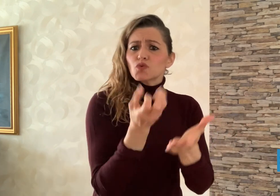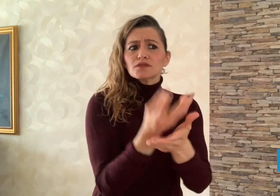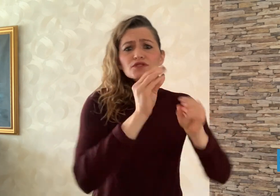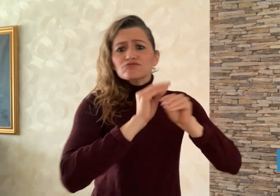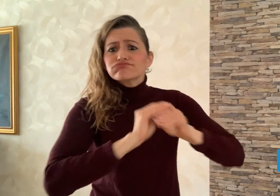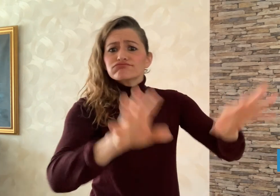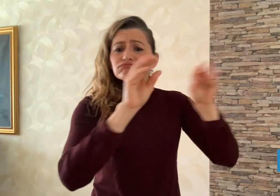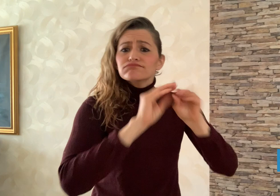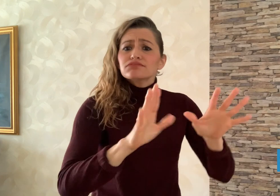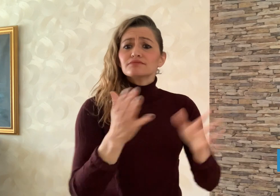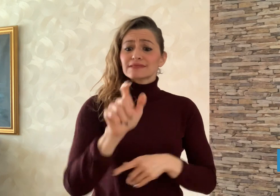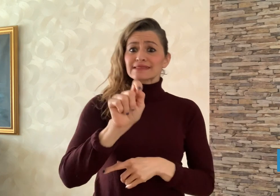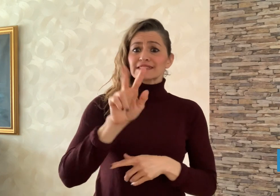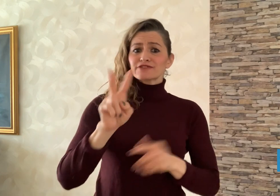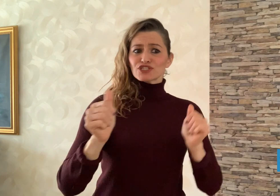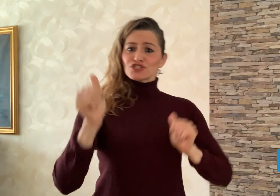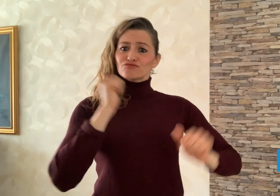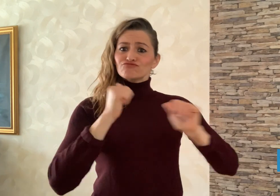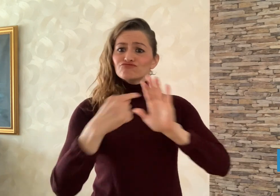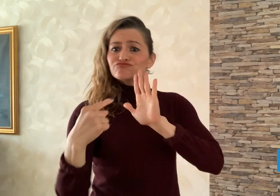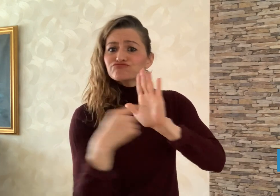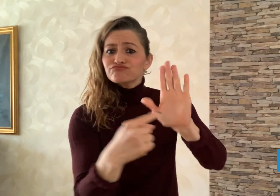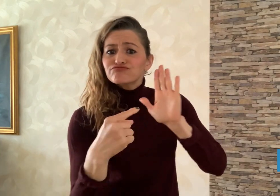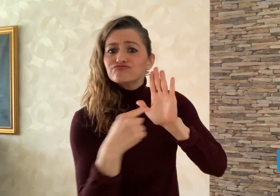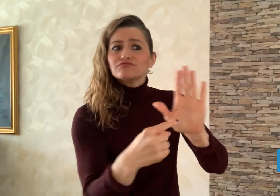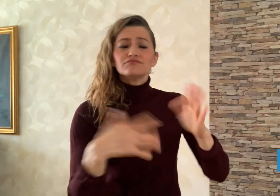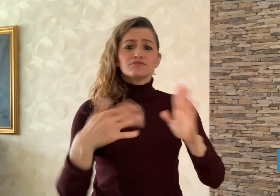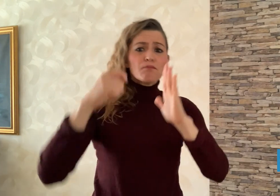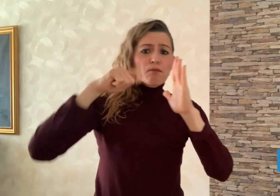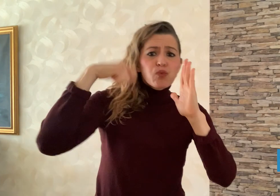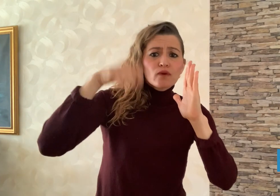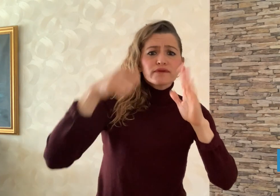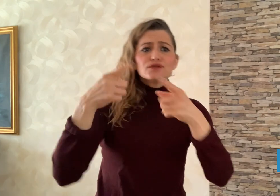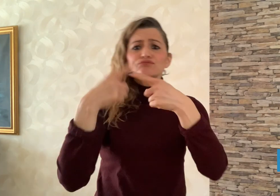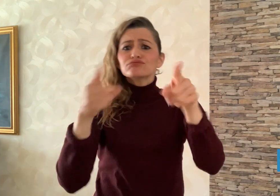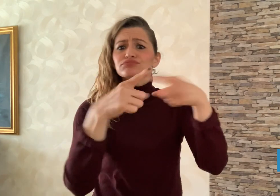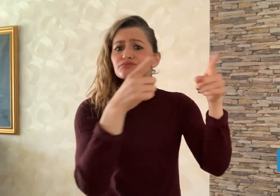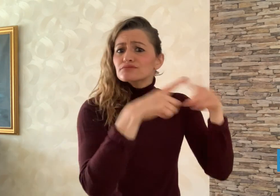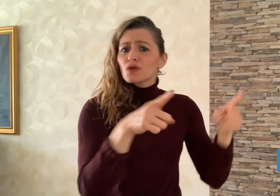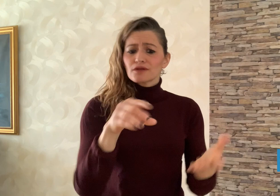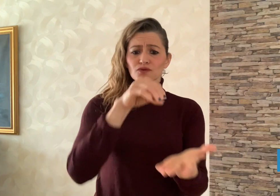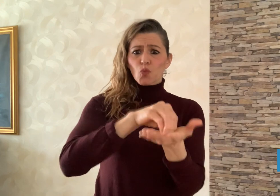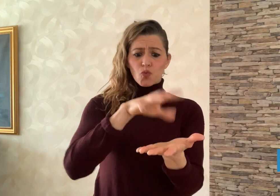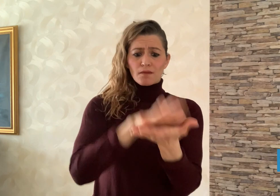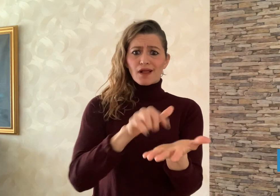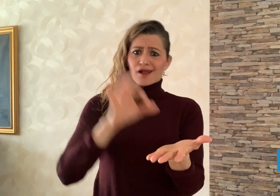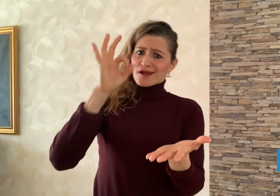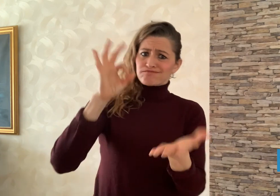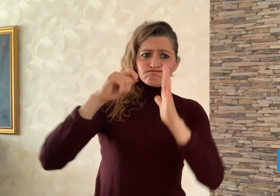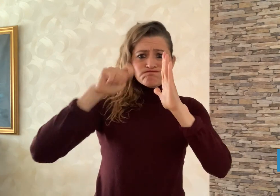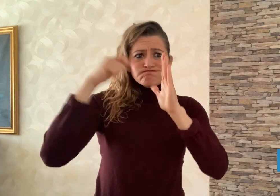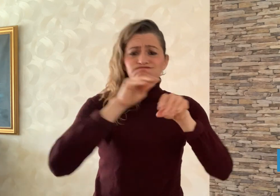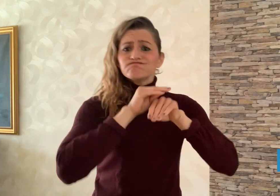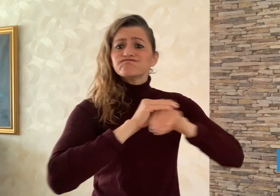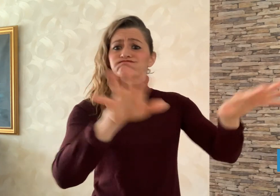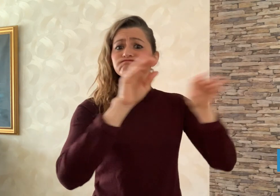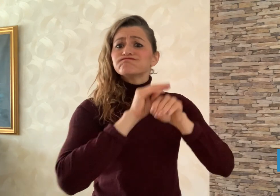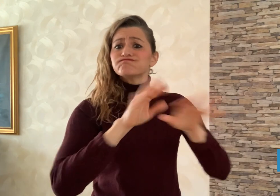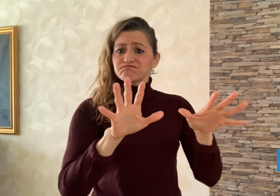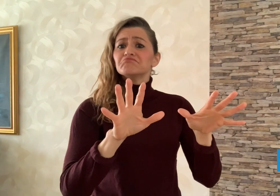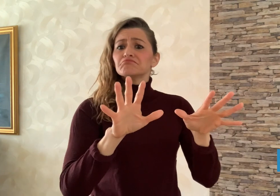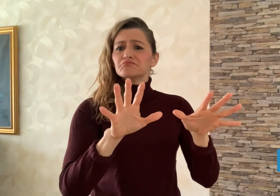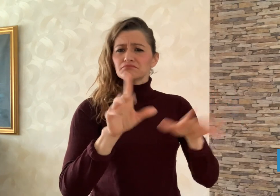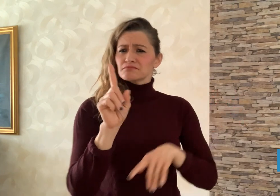movies, and documentaries. What is the difference between